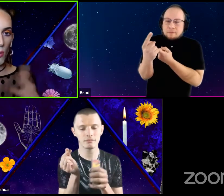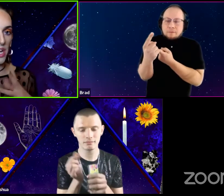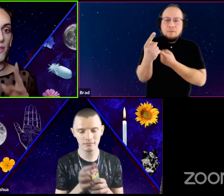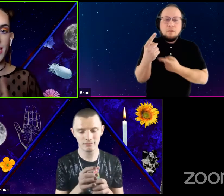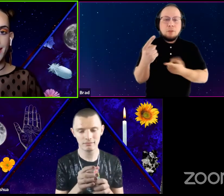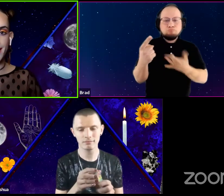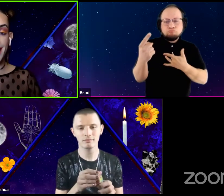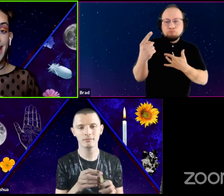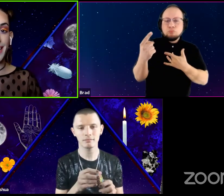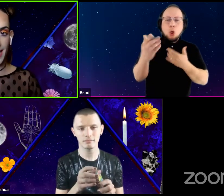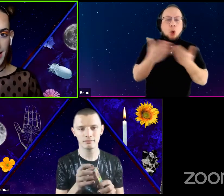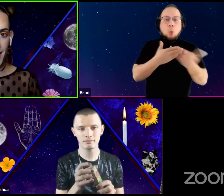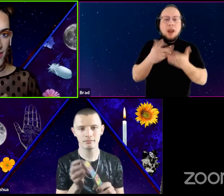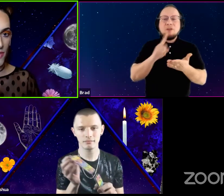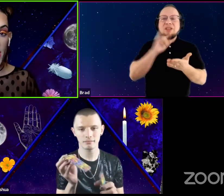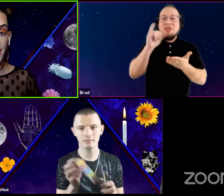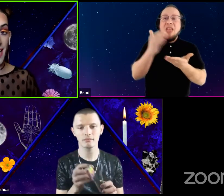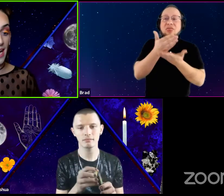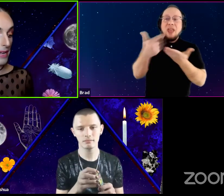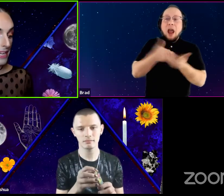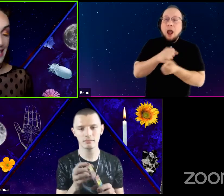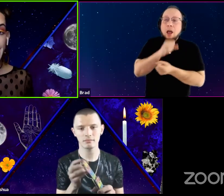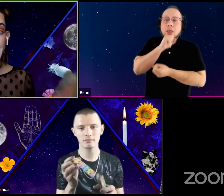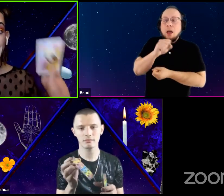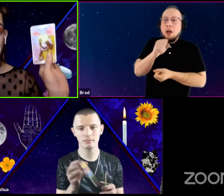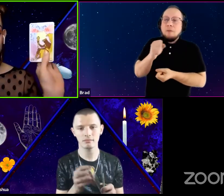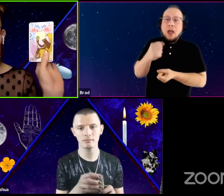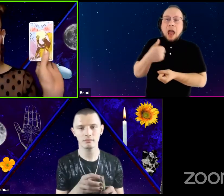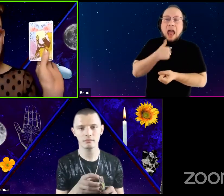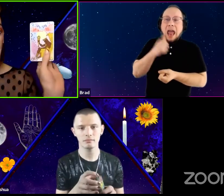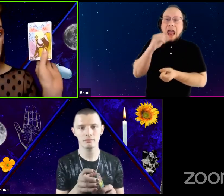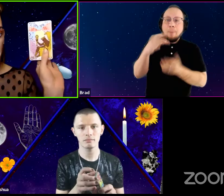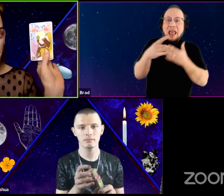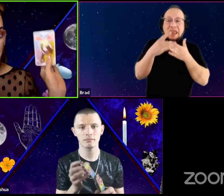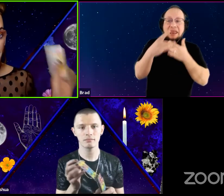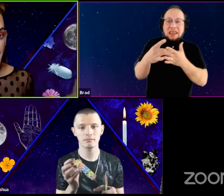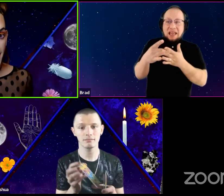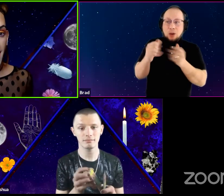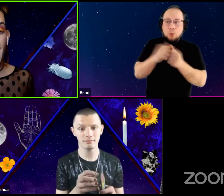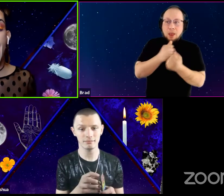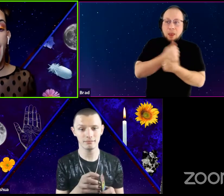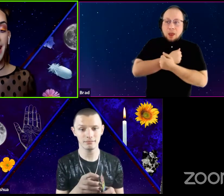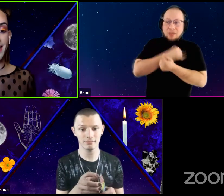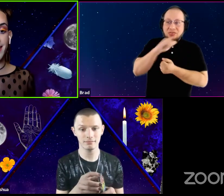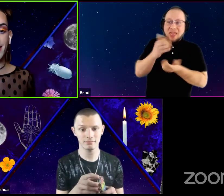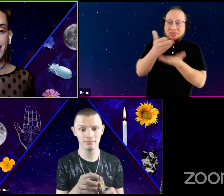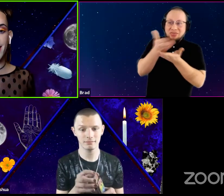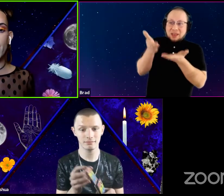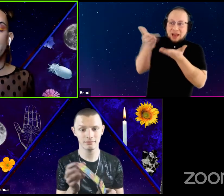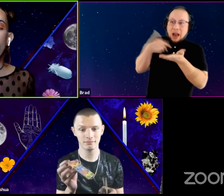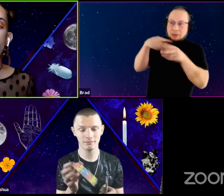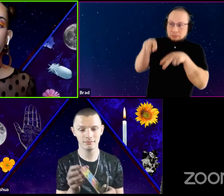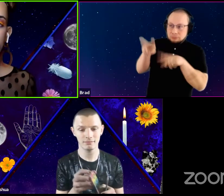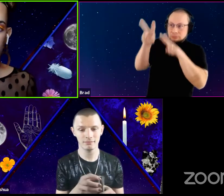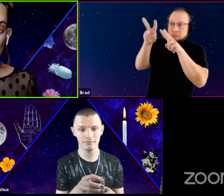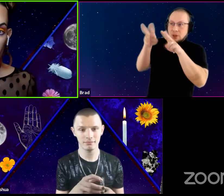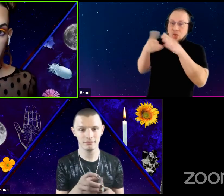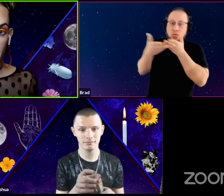whatever is the thing that I love. The thing that i'm leading with love. And in fact, the only thing that has power